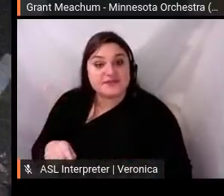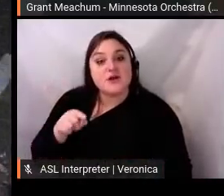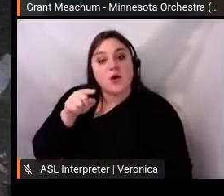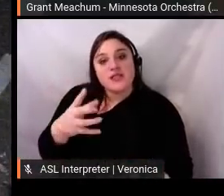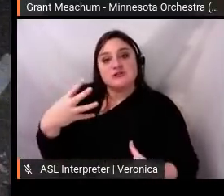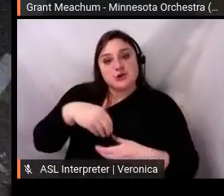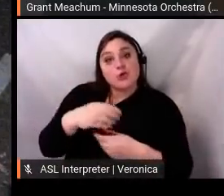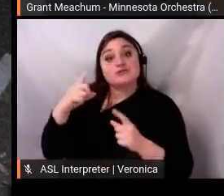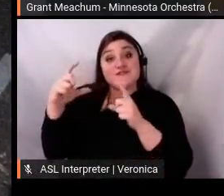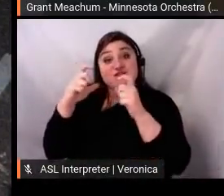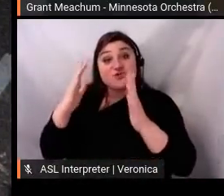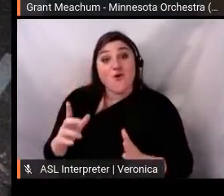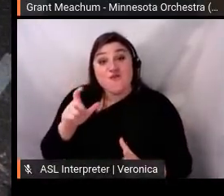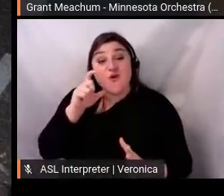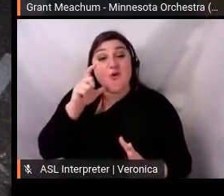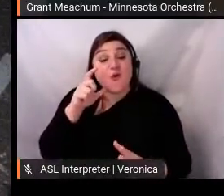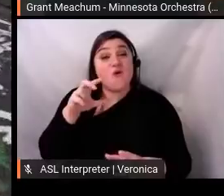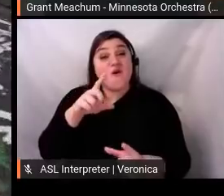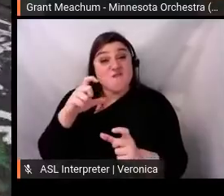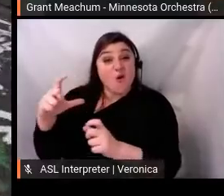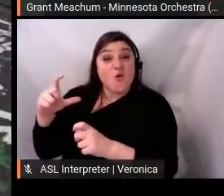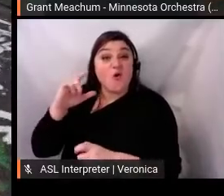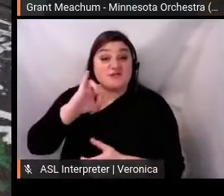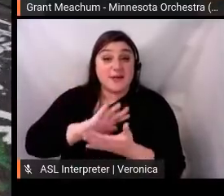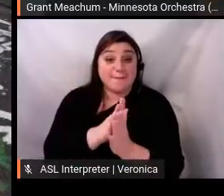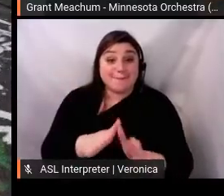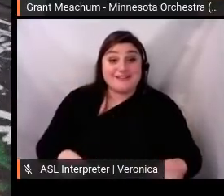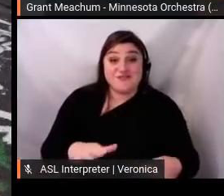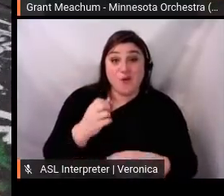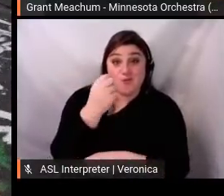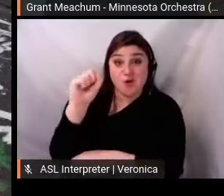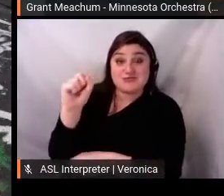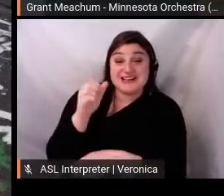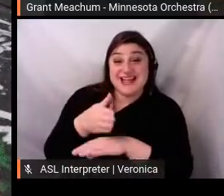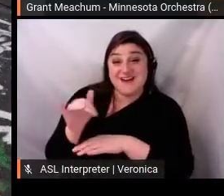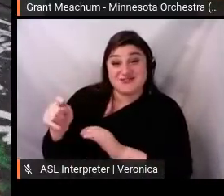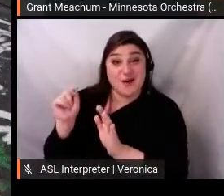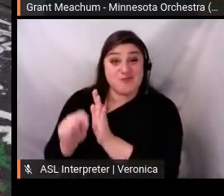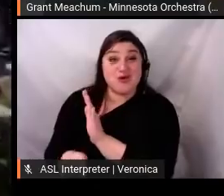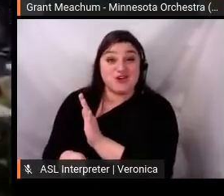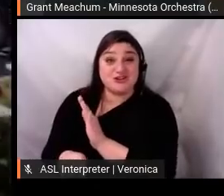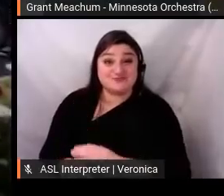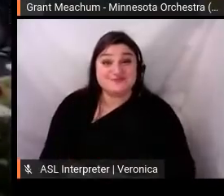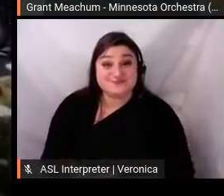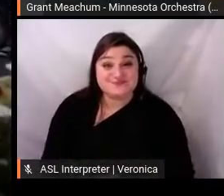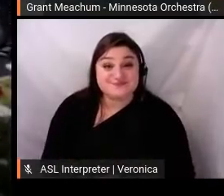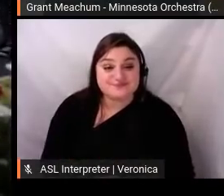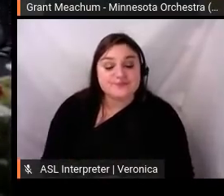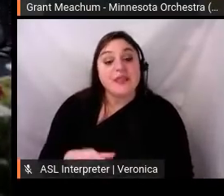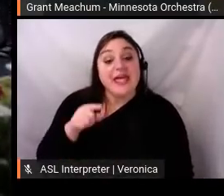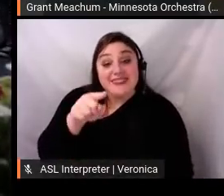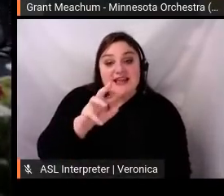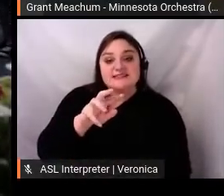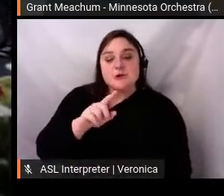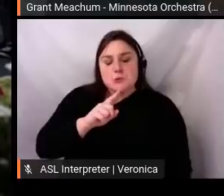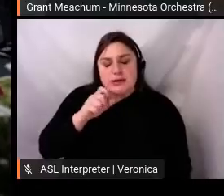in South Minneapolis in the days following the murder. This was an event that rocked our community and the entire country. It brought a sharp and